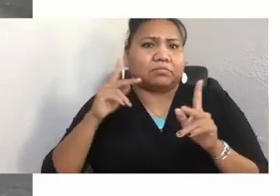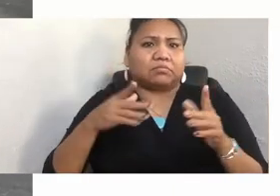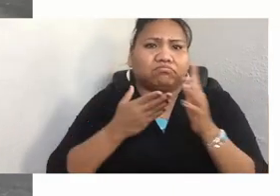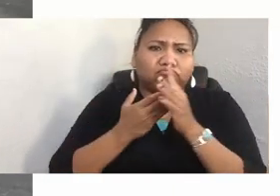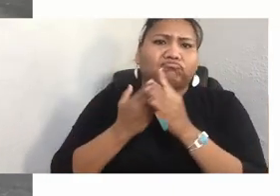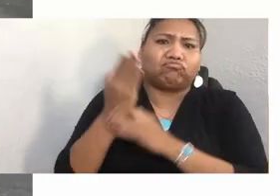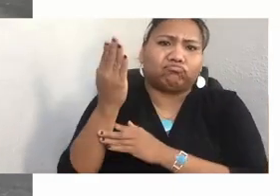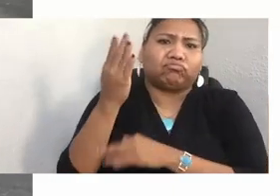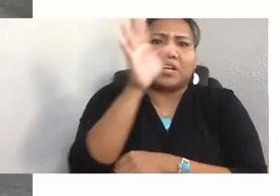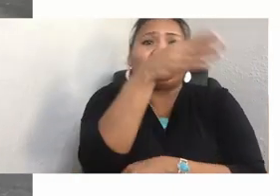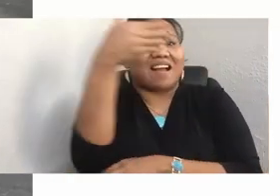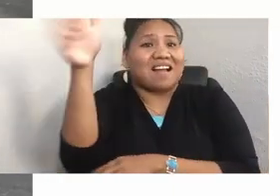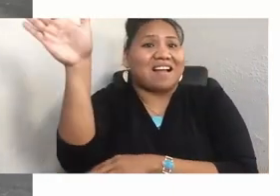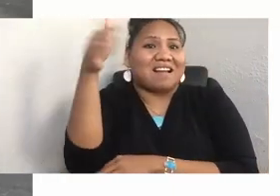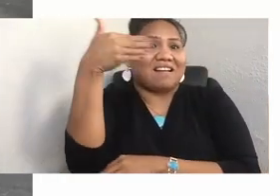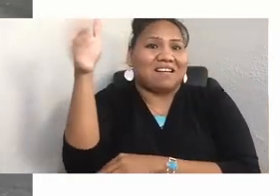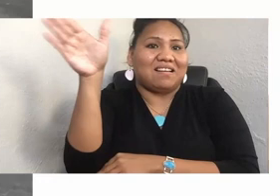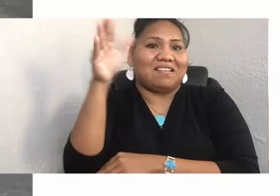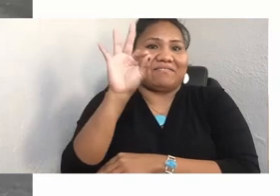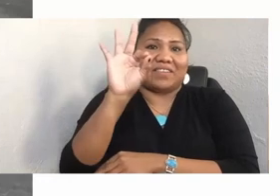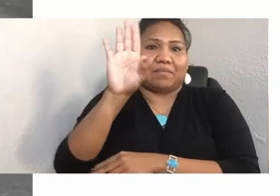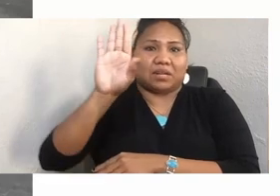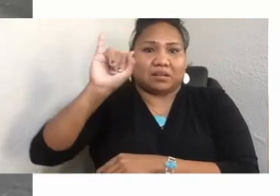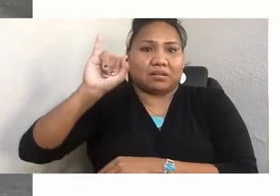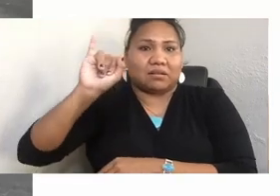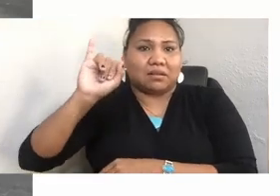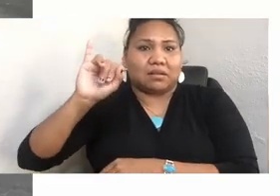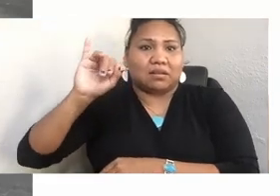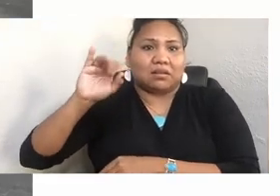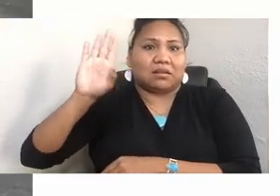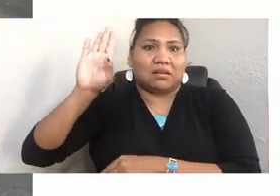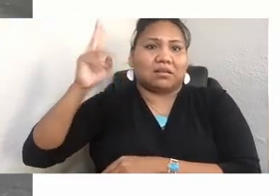of 1979, his pregnant wife, Tina, and their three kids,